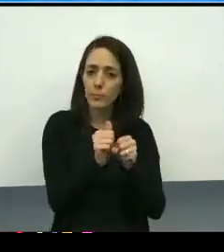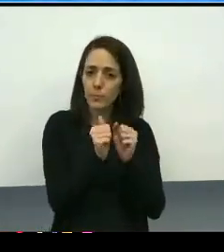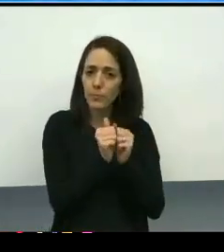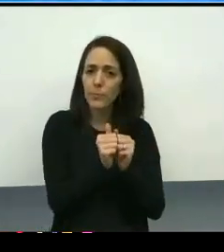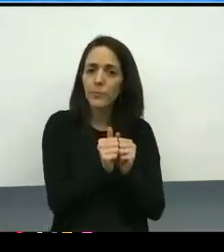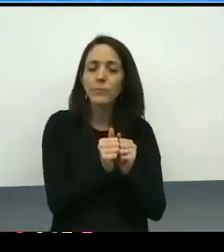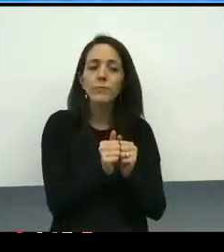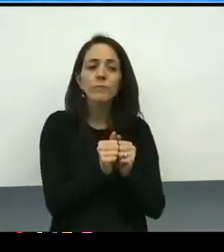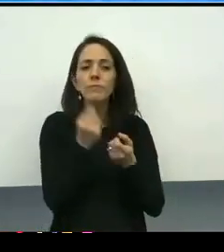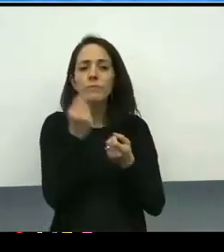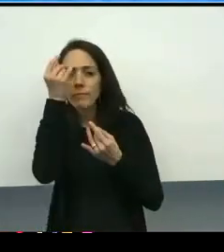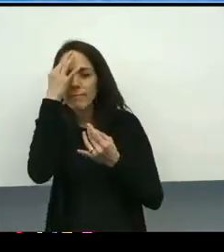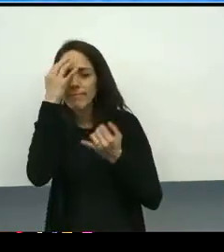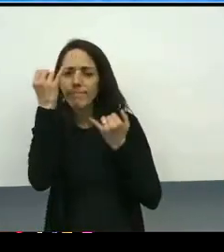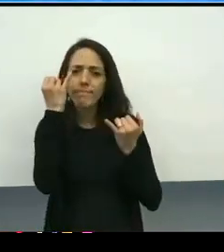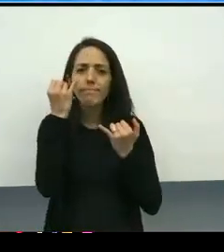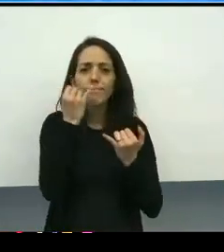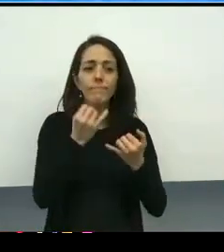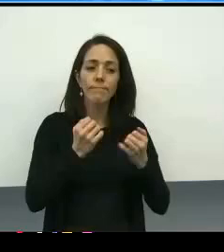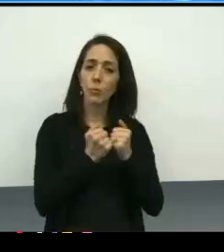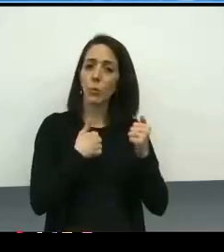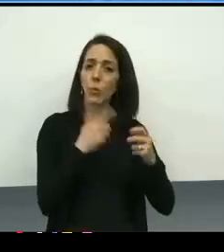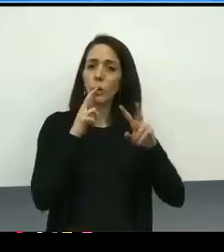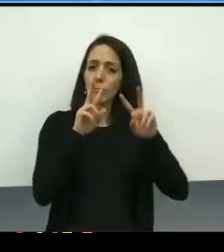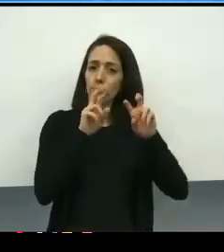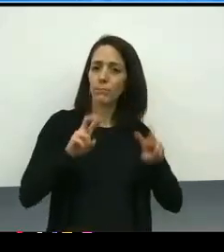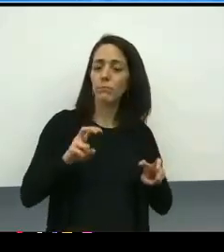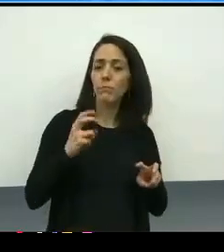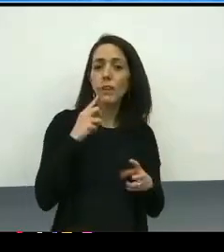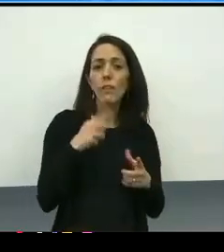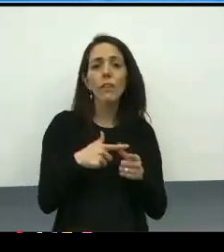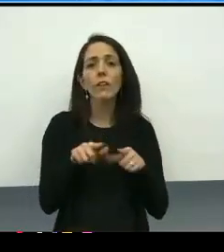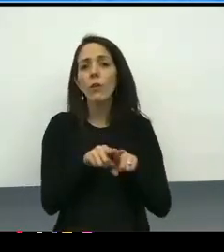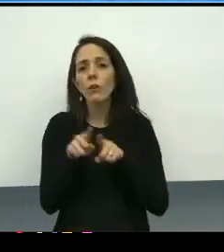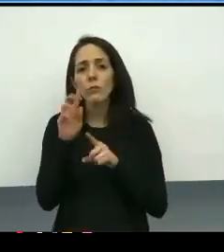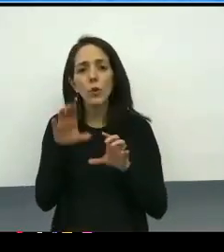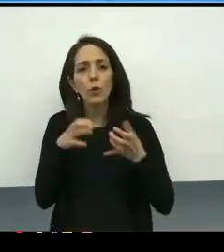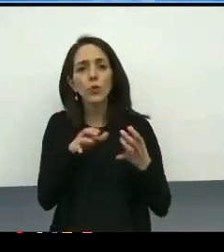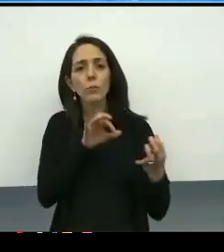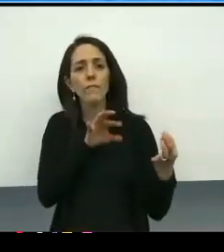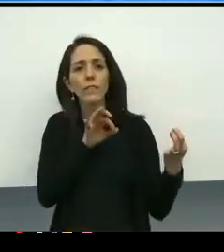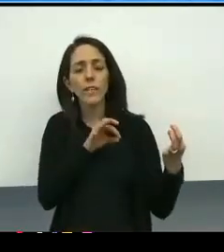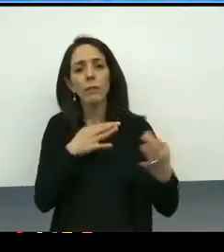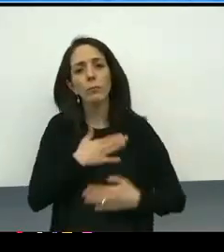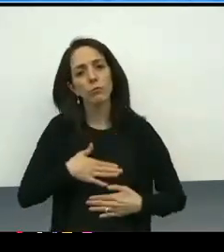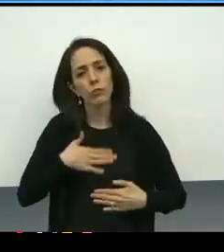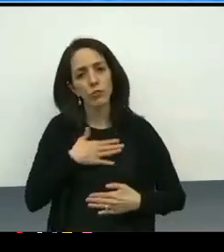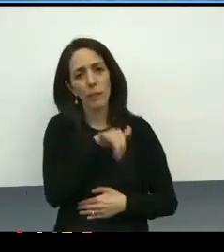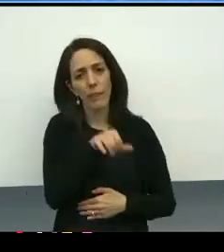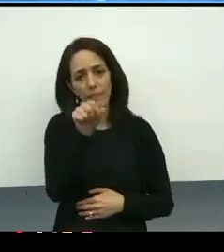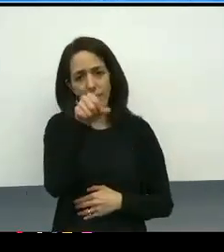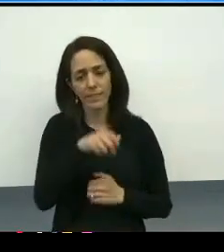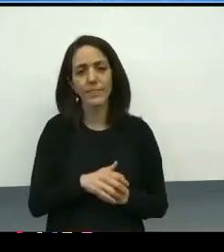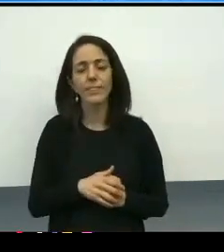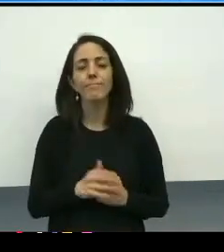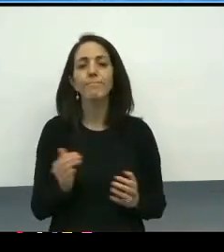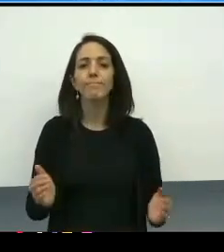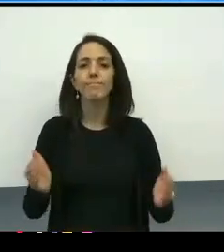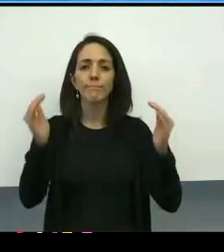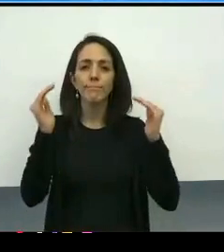and a real healthy appreciation for group feedback. I'll shift next slide and I'll turn it over to Mr. Alexander.